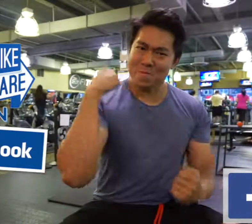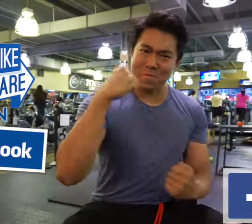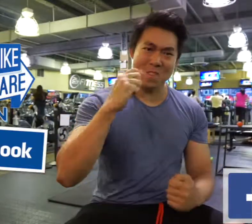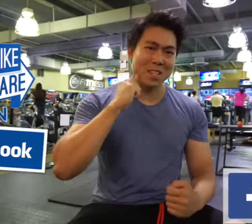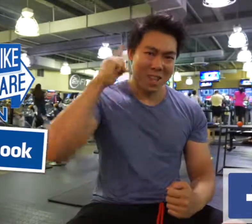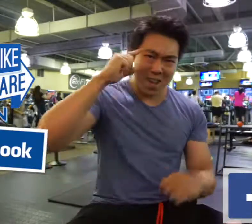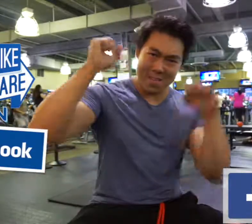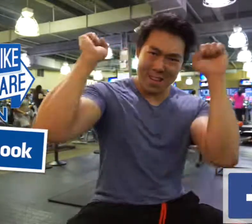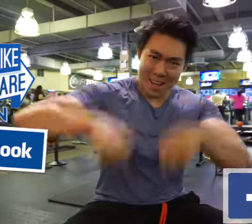Deaf Can!